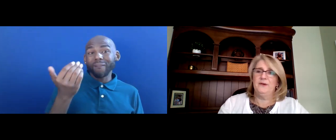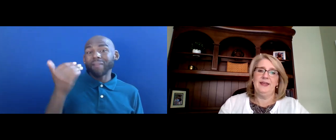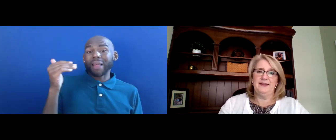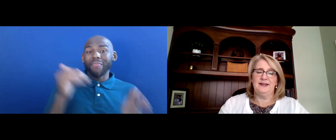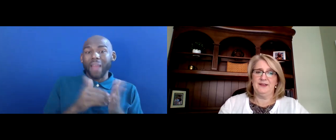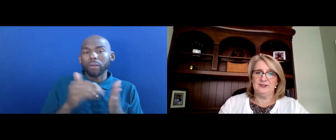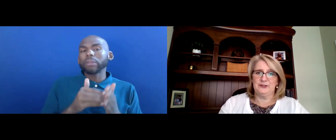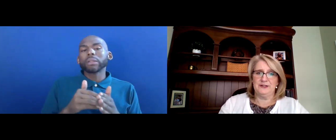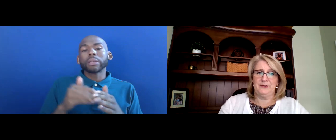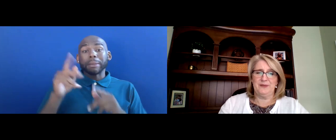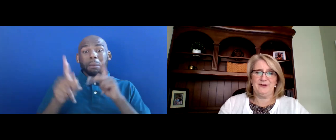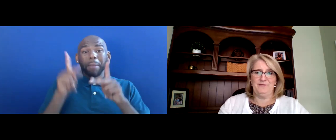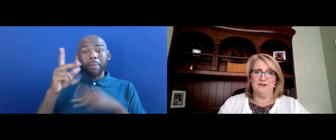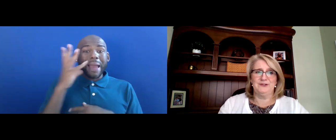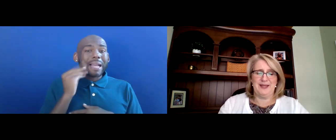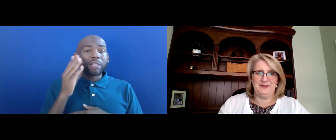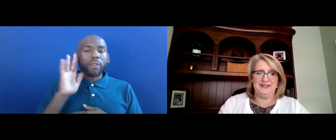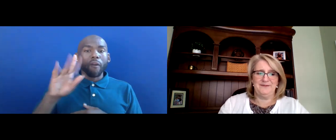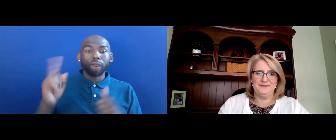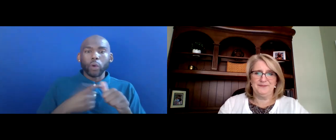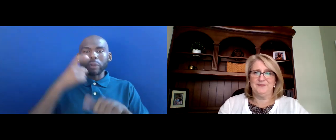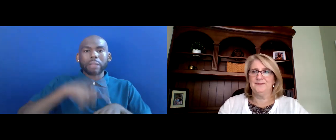I'D LIKE TO TURN IT BACK OVER TO EMILY.